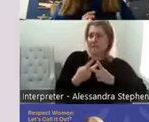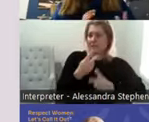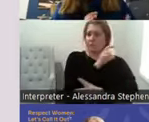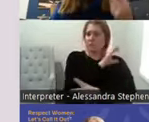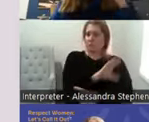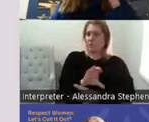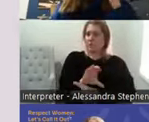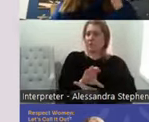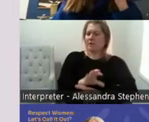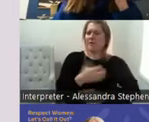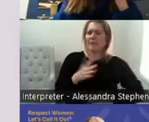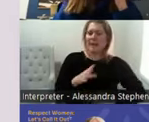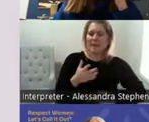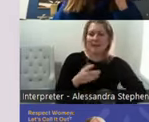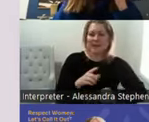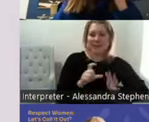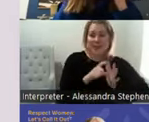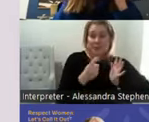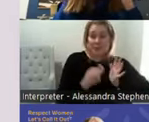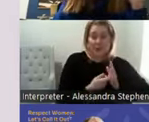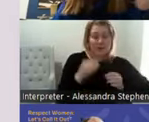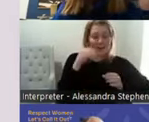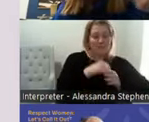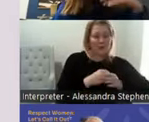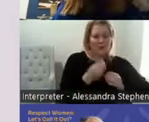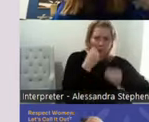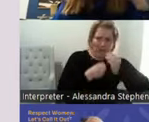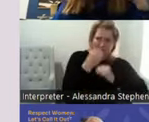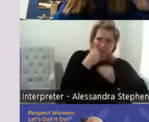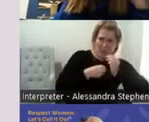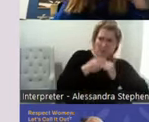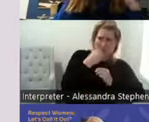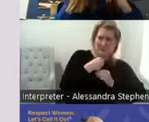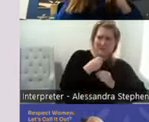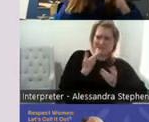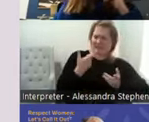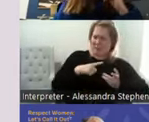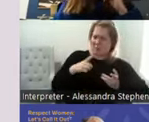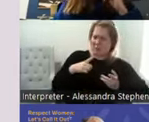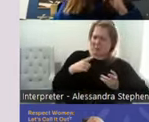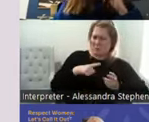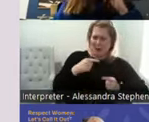attend training Anita and I made everyone attend when we were working in hospitals.